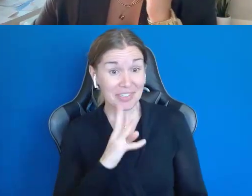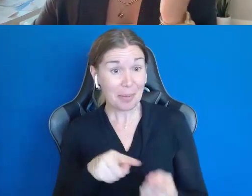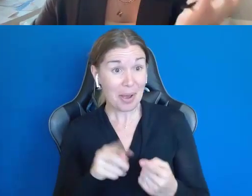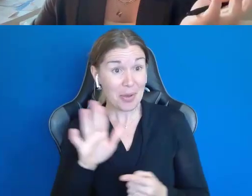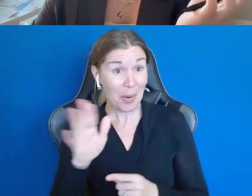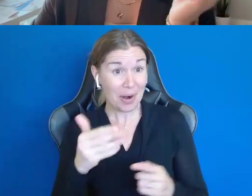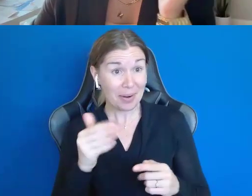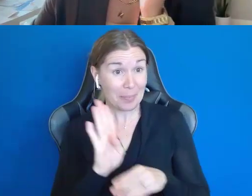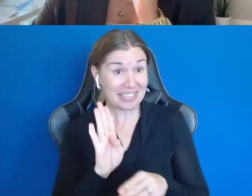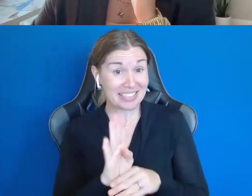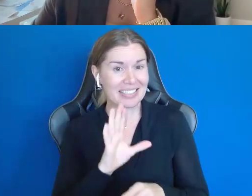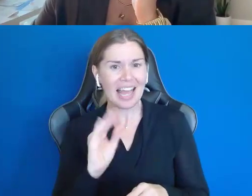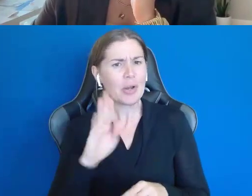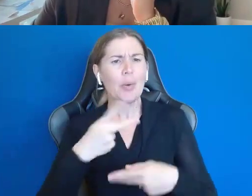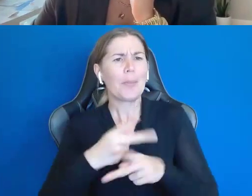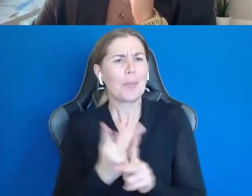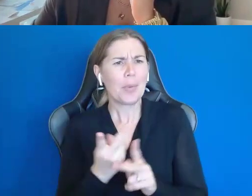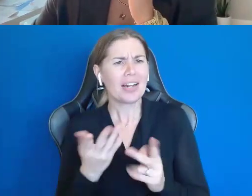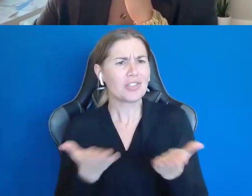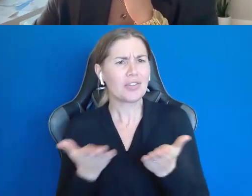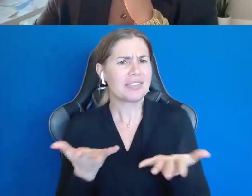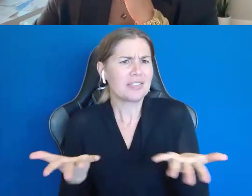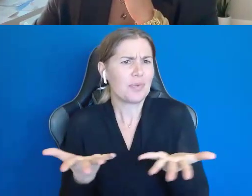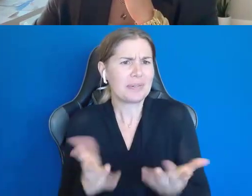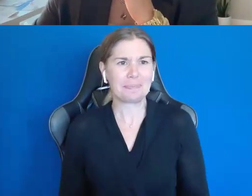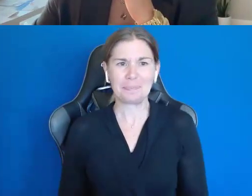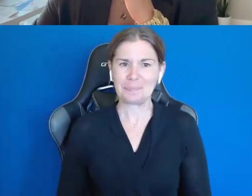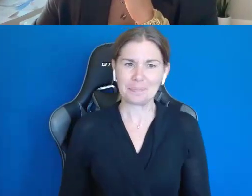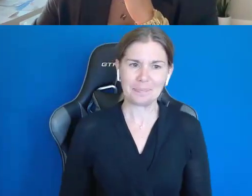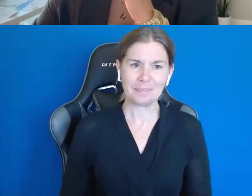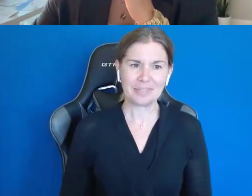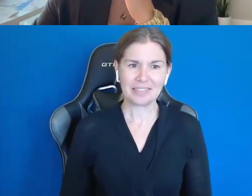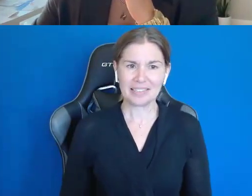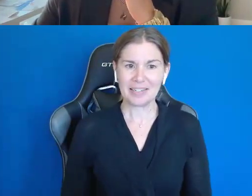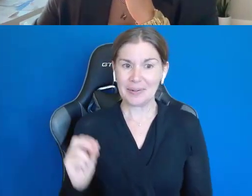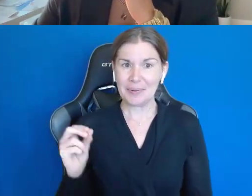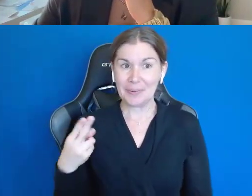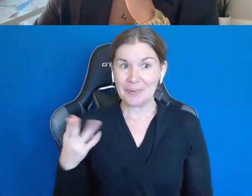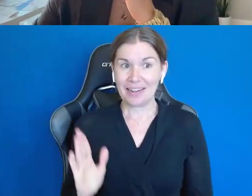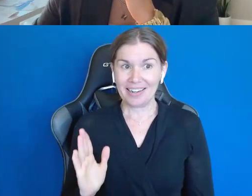then what products or services that you offer. Oh, God.